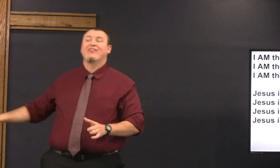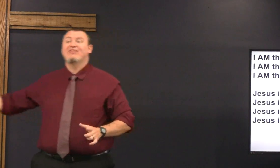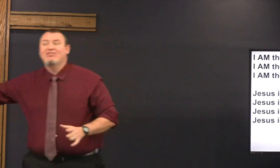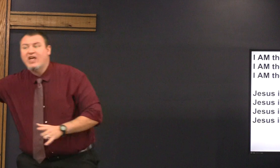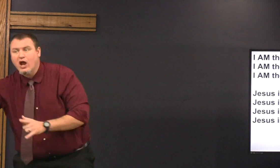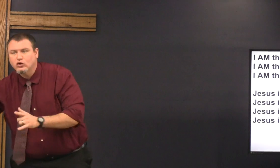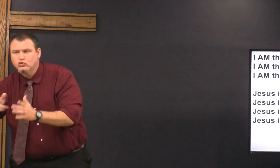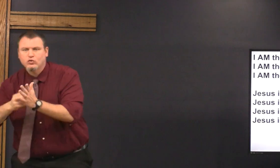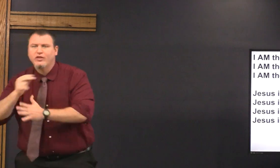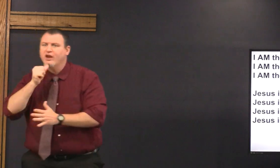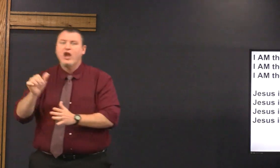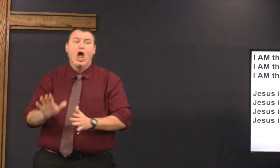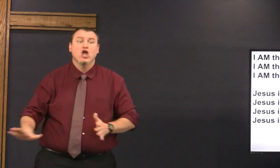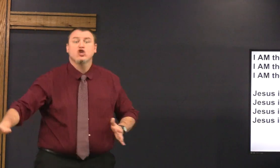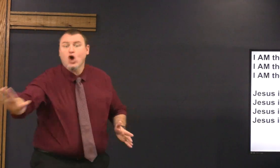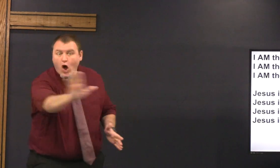there is a truth